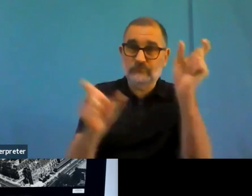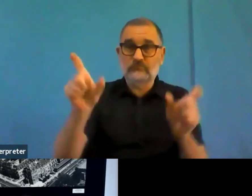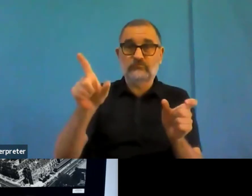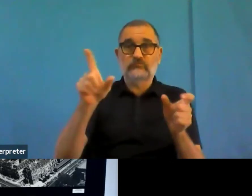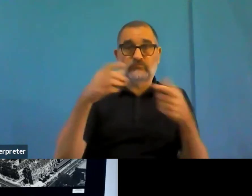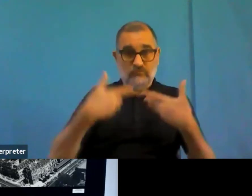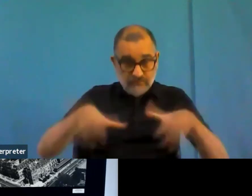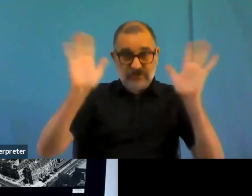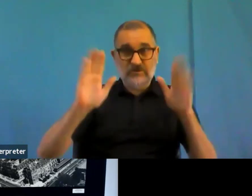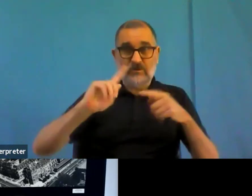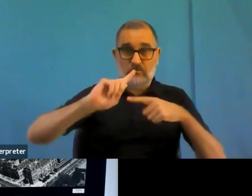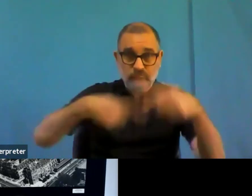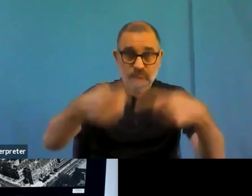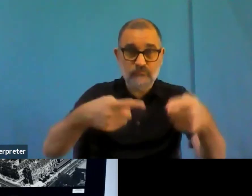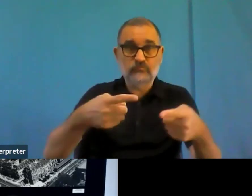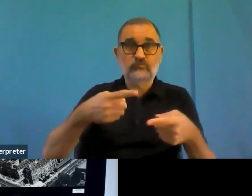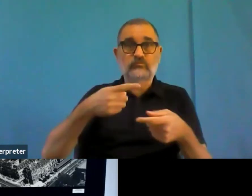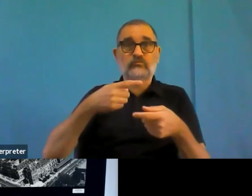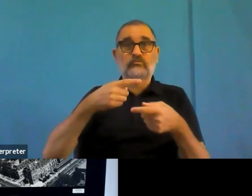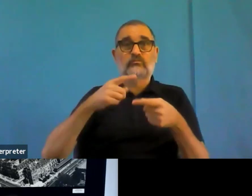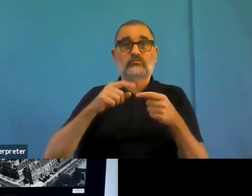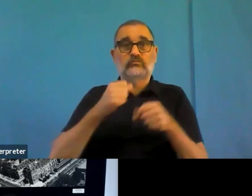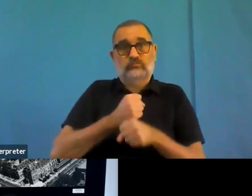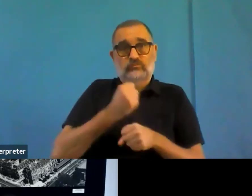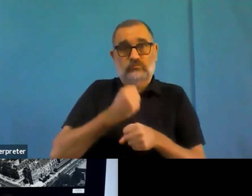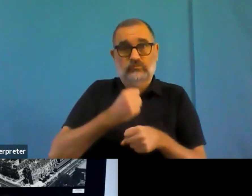And that's something that certainly with my team, as you notice, I know that we put a